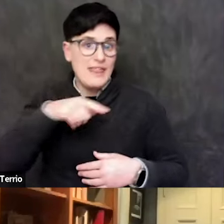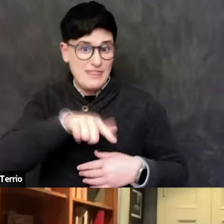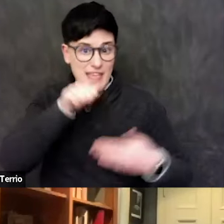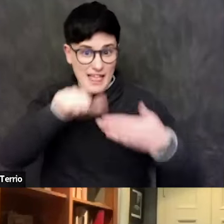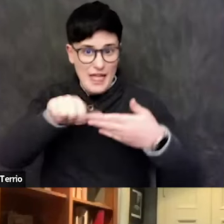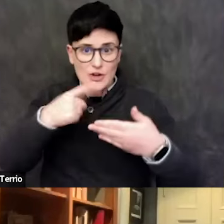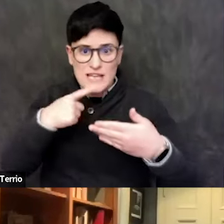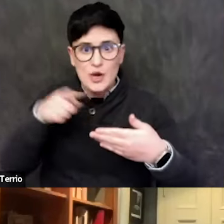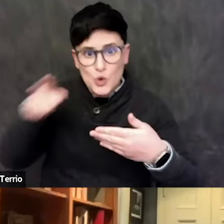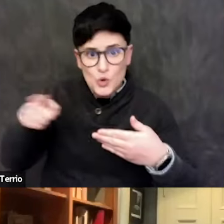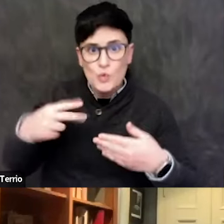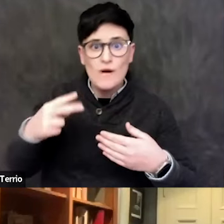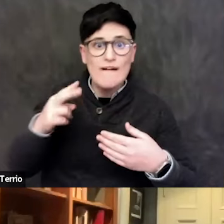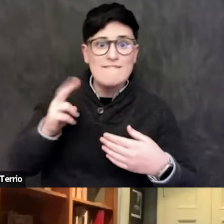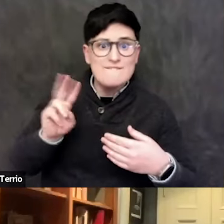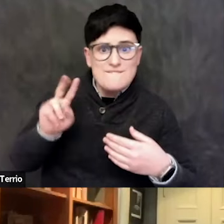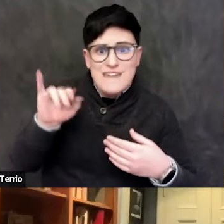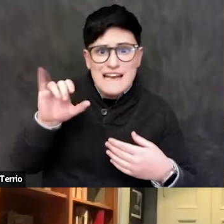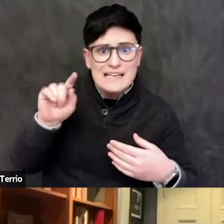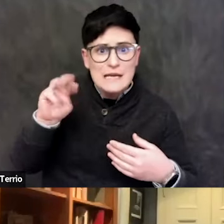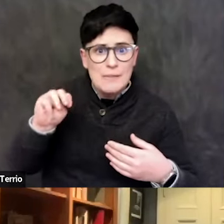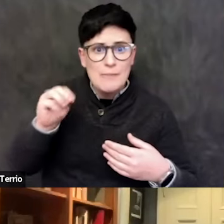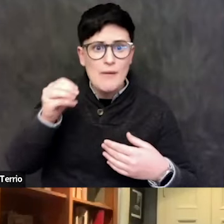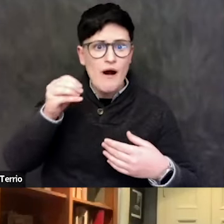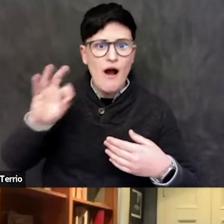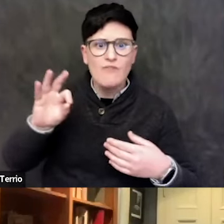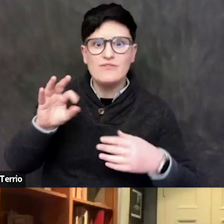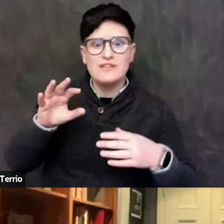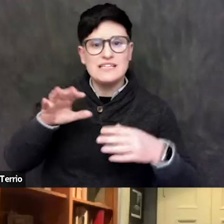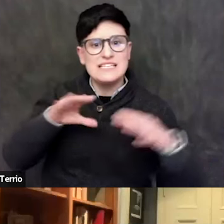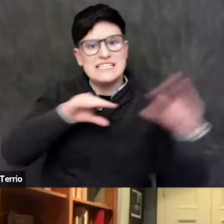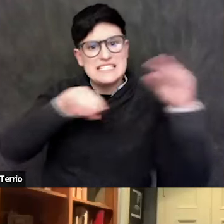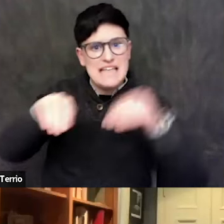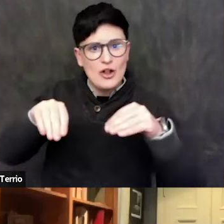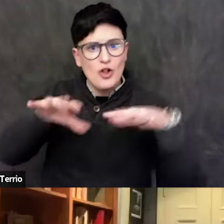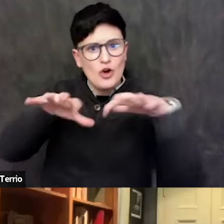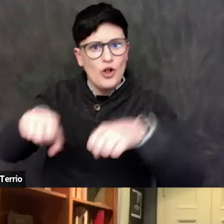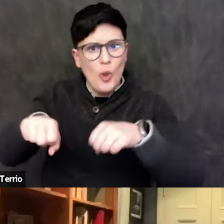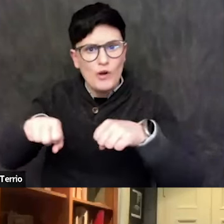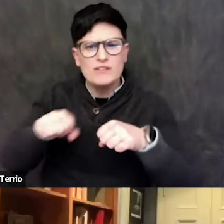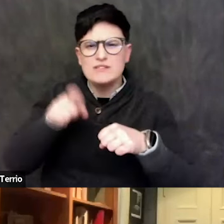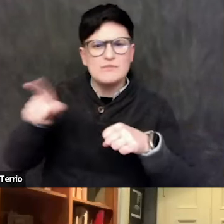It'll be a betrayal for you to come, don't." And then, I contrast it with an article,